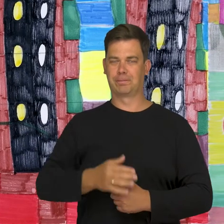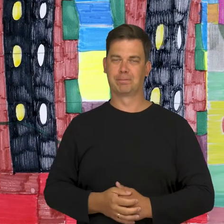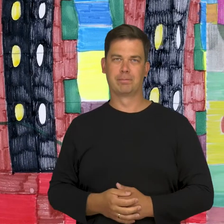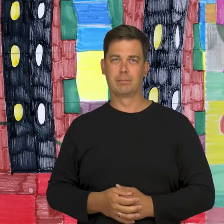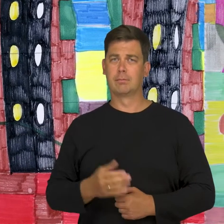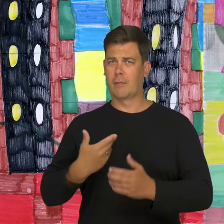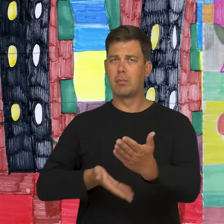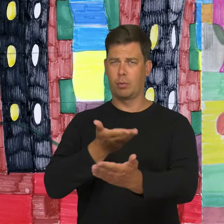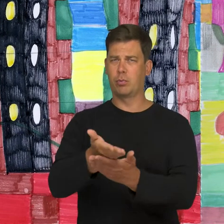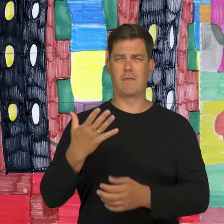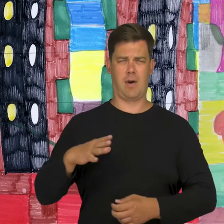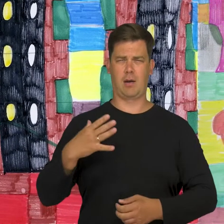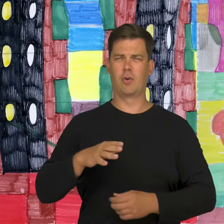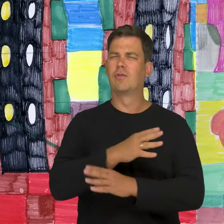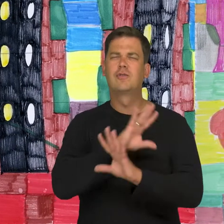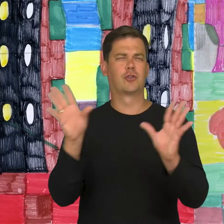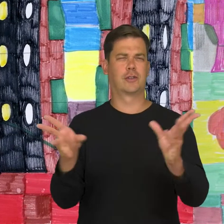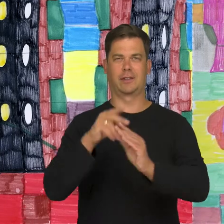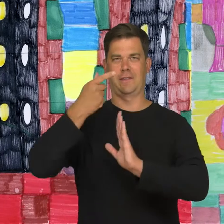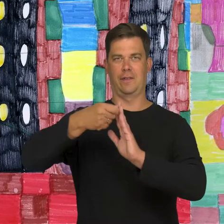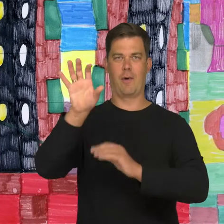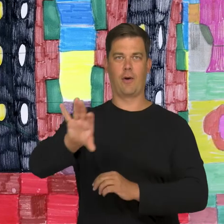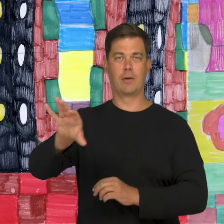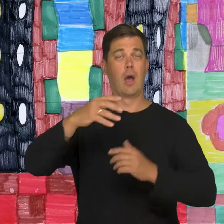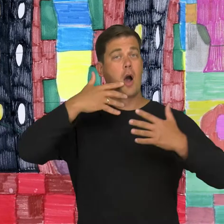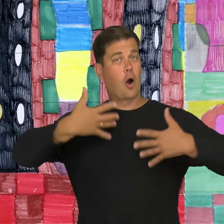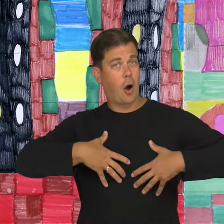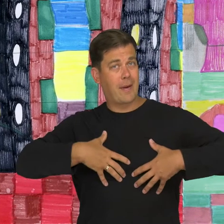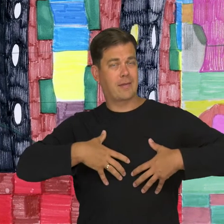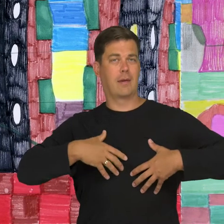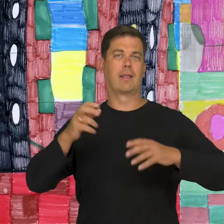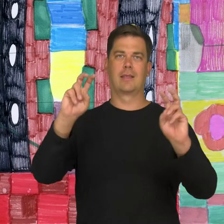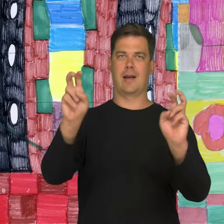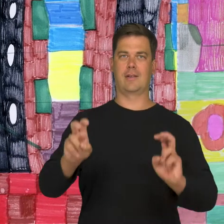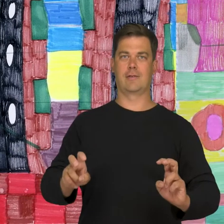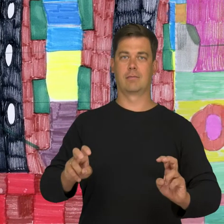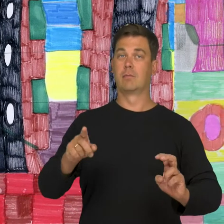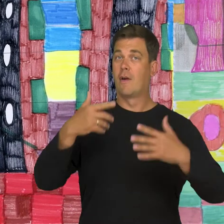I encourage watching different films, comedies and dramas. I encourage watching comedies,